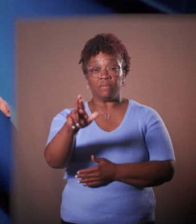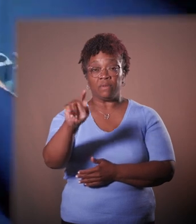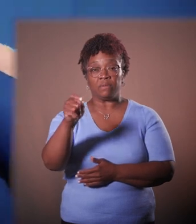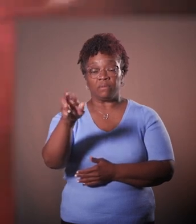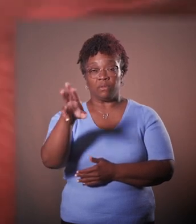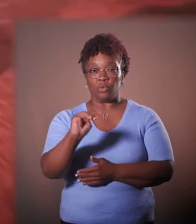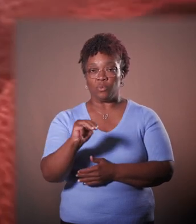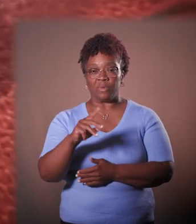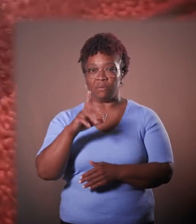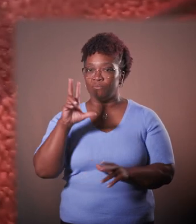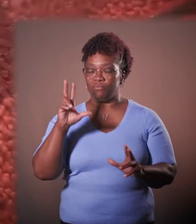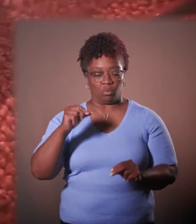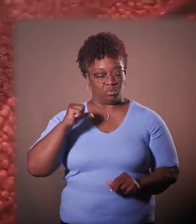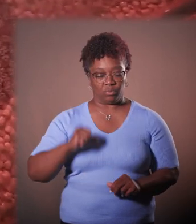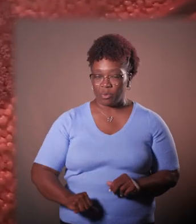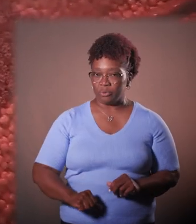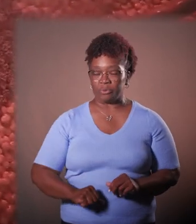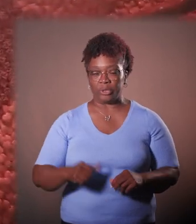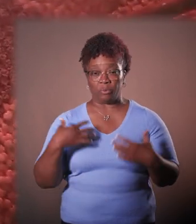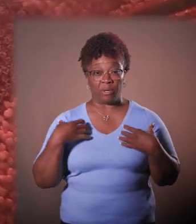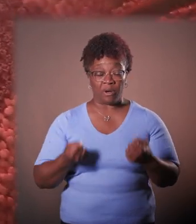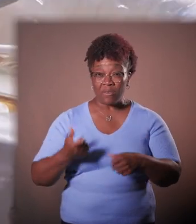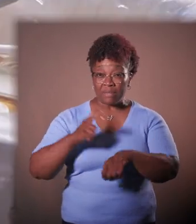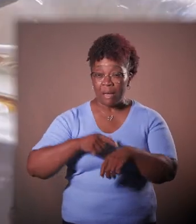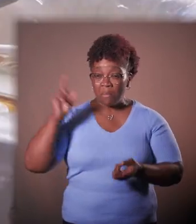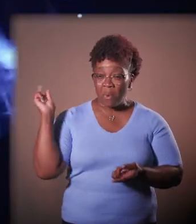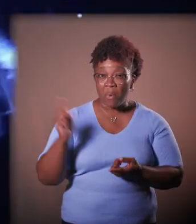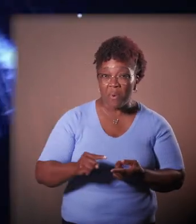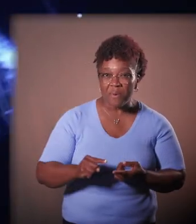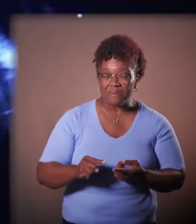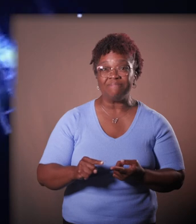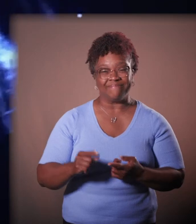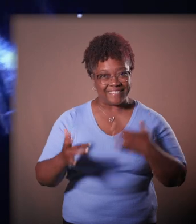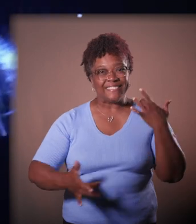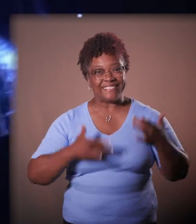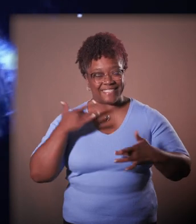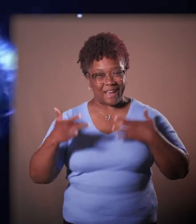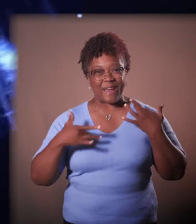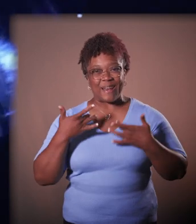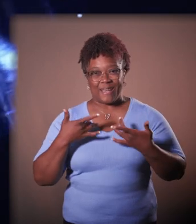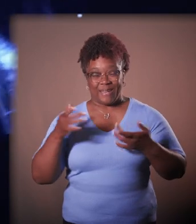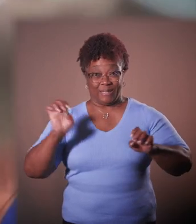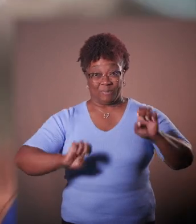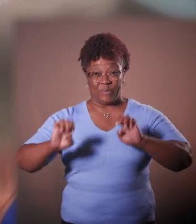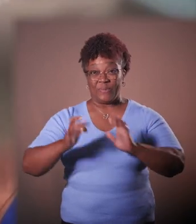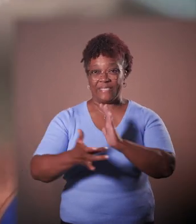in a noninvasive manner and with minimal recovery time. This exciting experimental technology holds tremendous